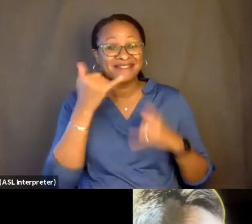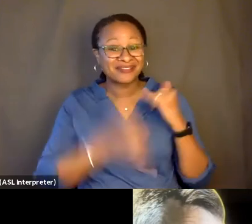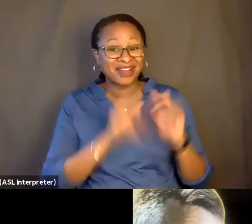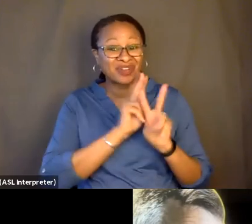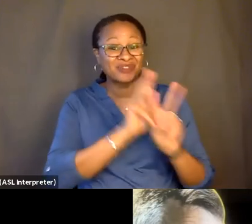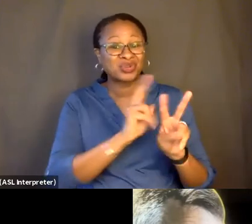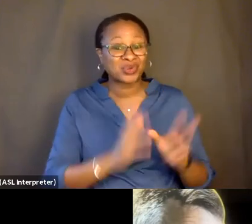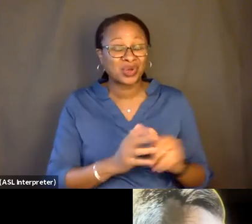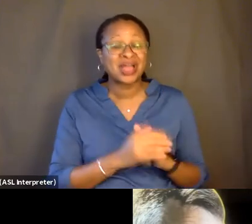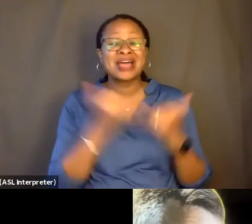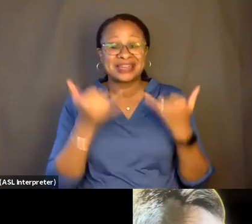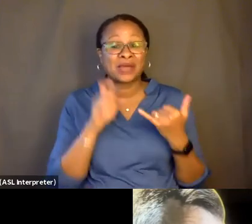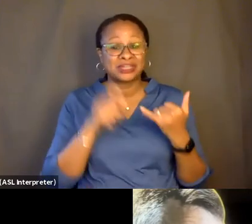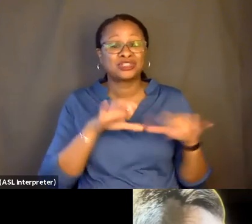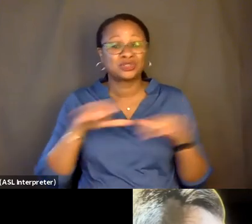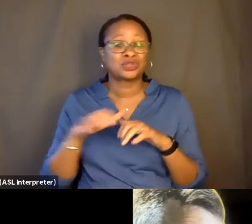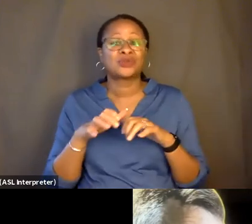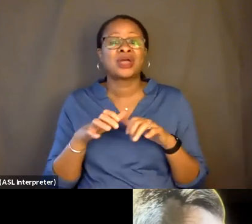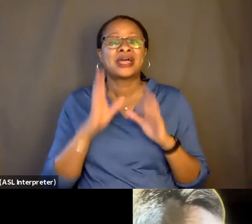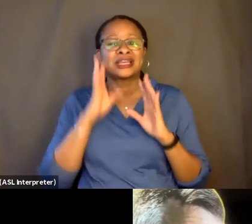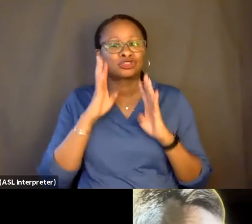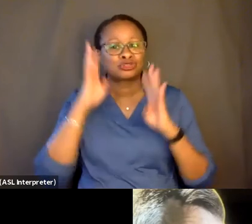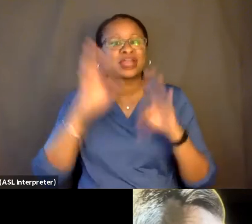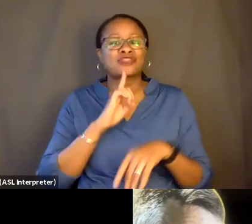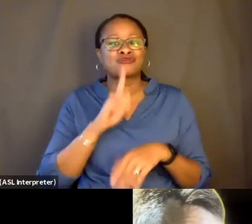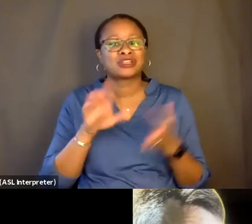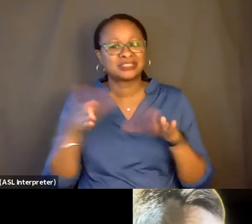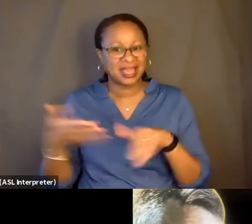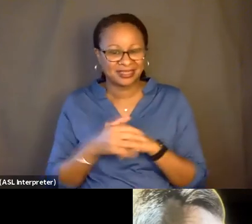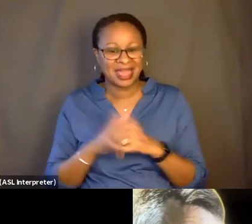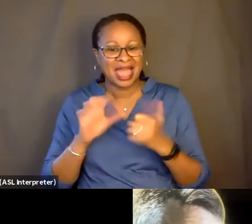Now what we have to do is create the real death. And how can we create the real death?